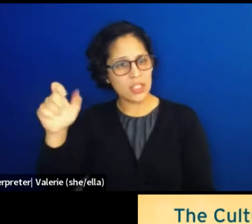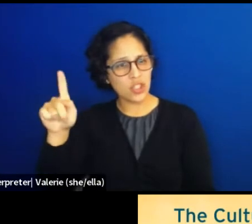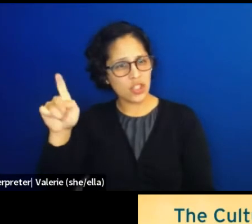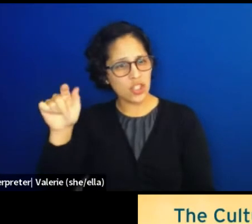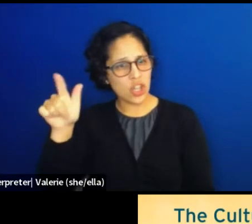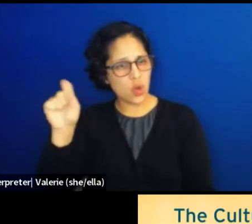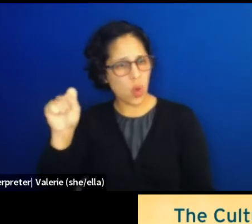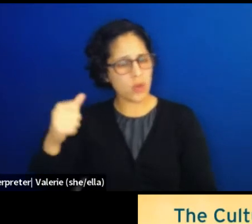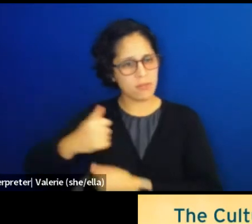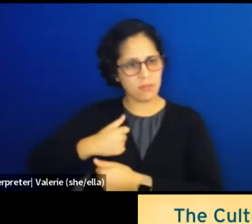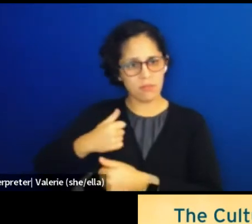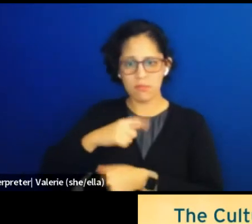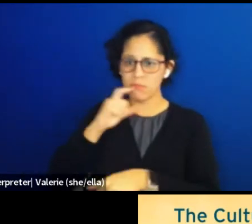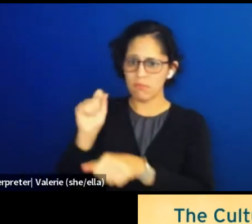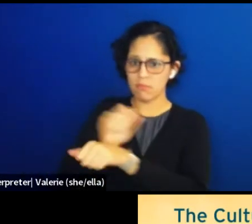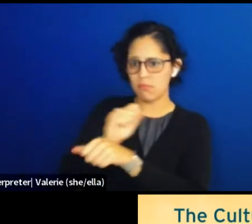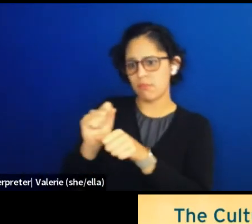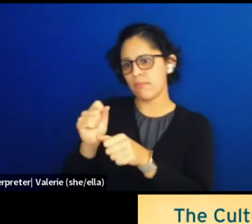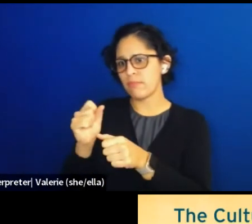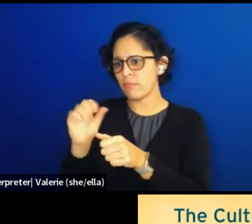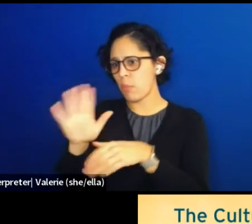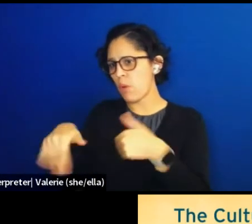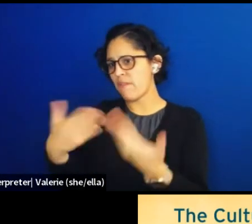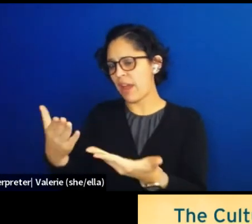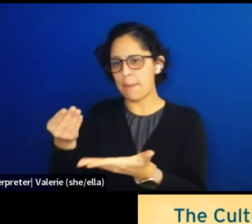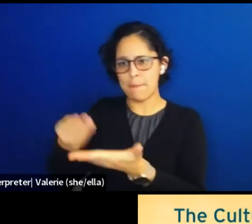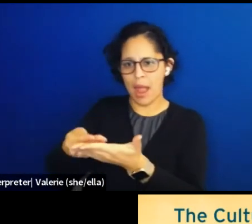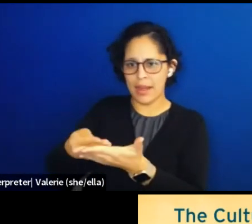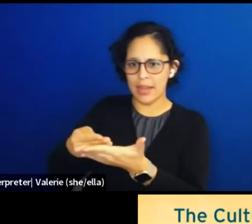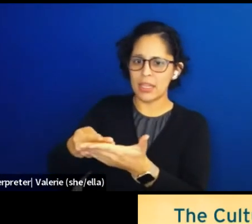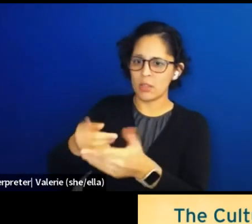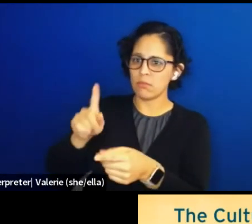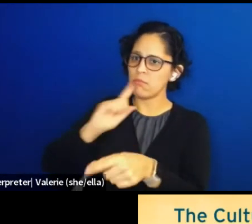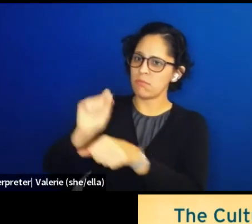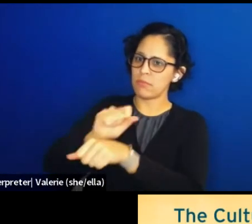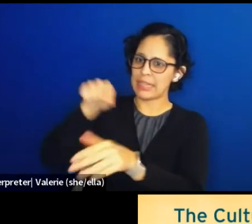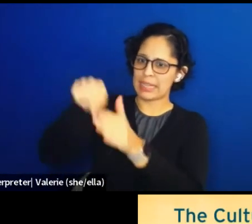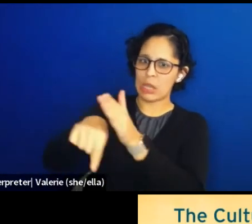of nearly 30 million buffalo until only a few 100 were left.